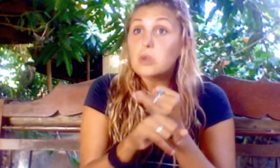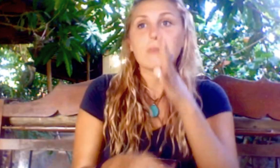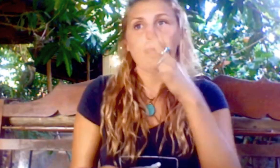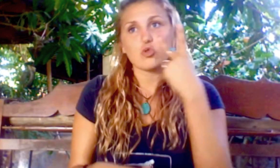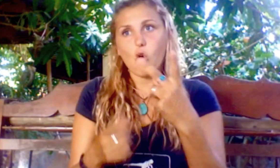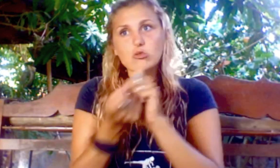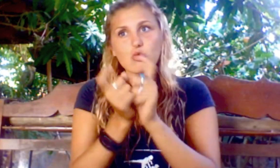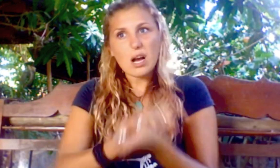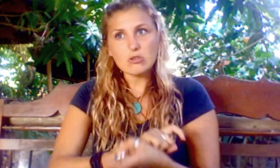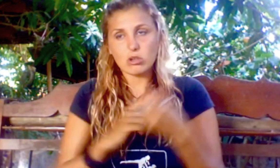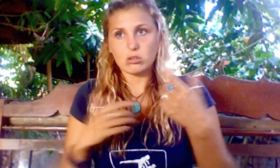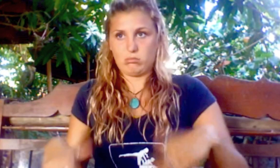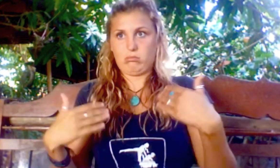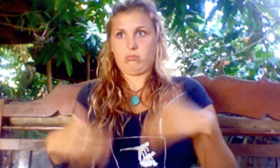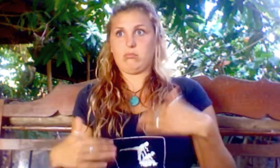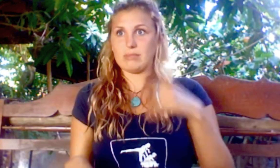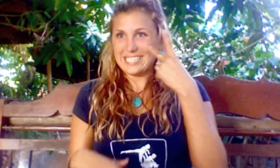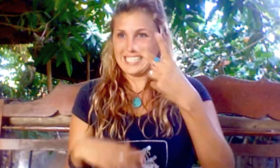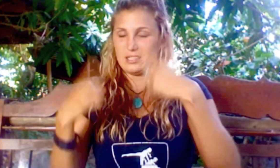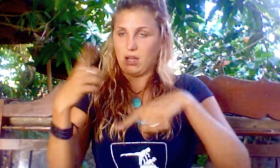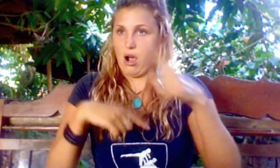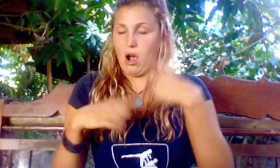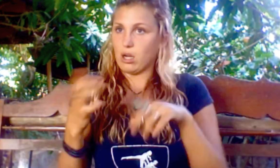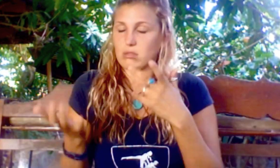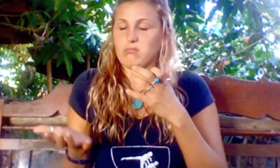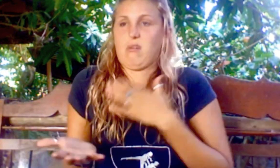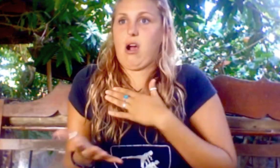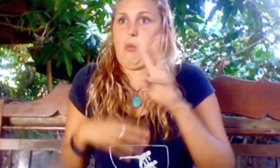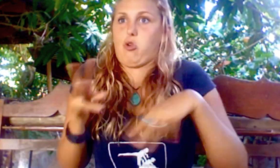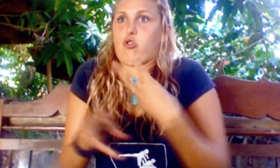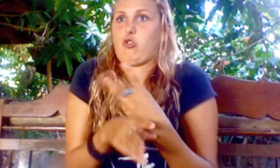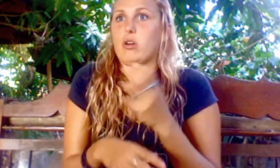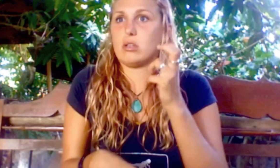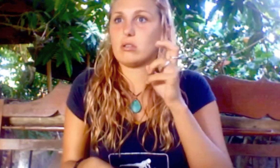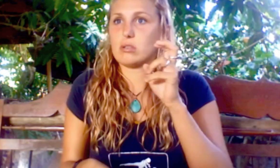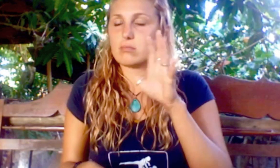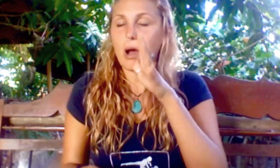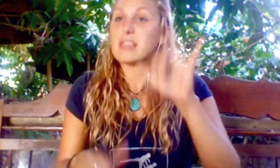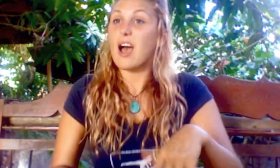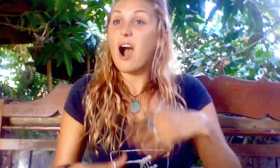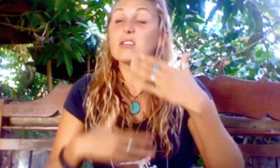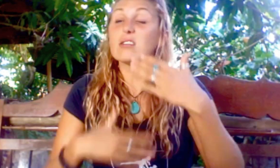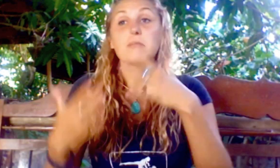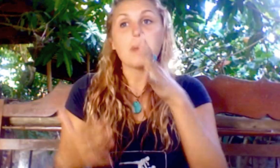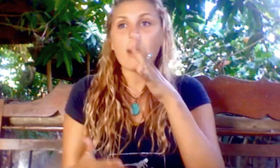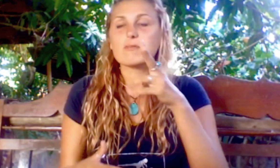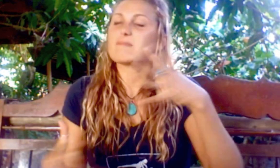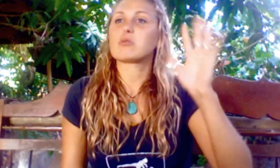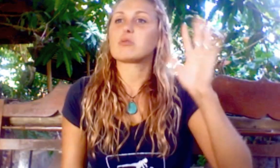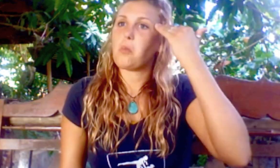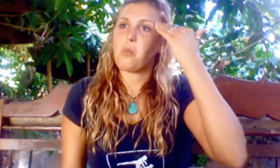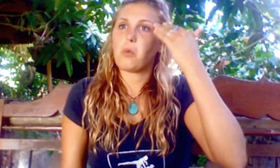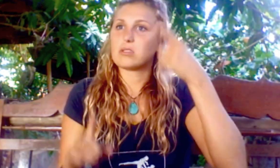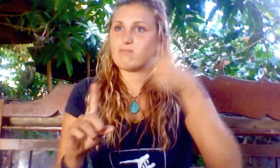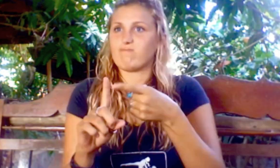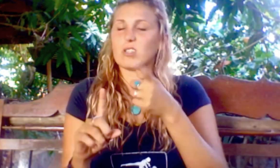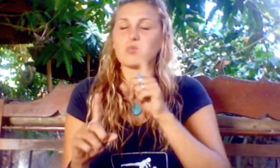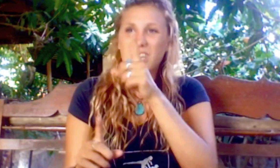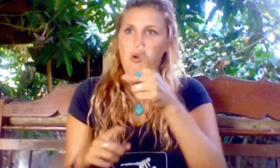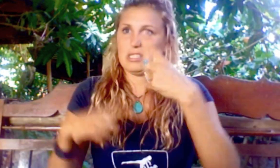Seeing the change in me was worth it - that signing was my world. My mom went through this and knows how critical is to sign